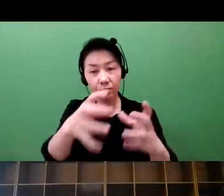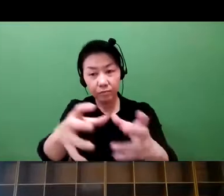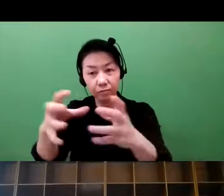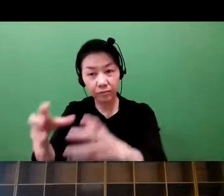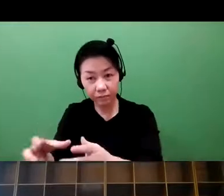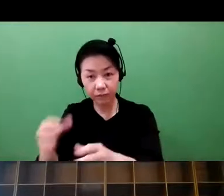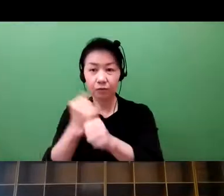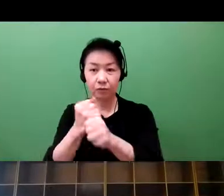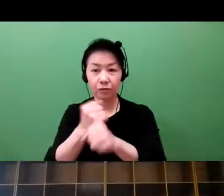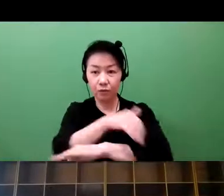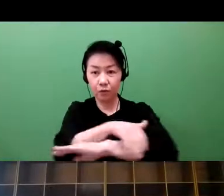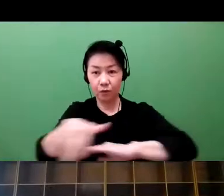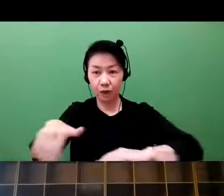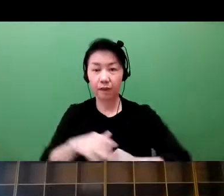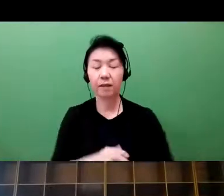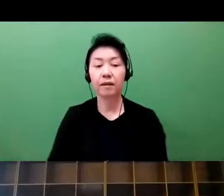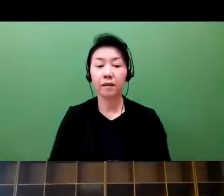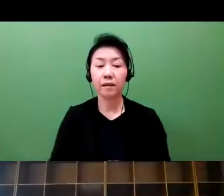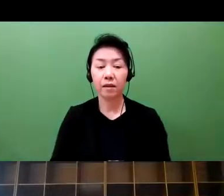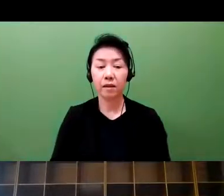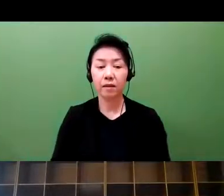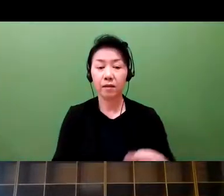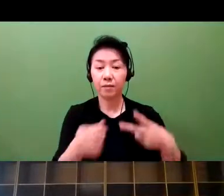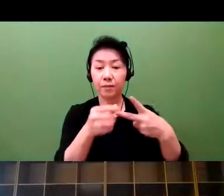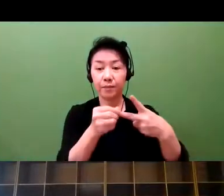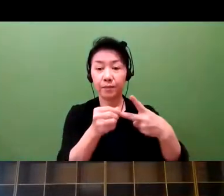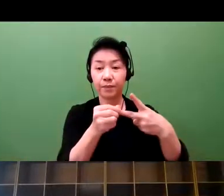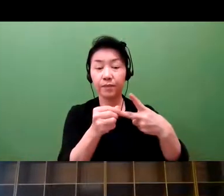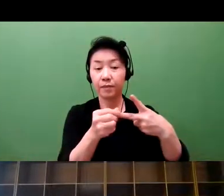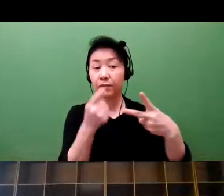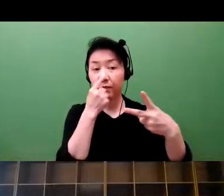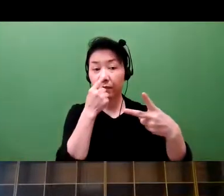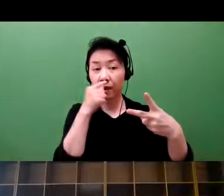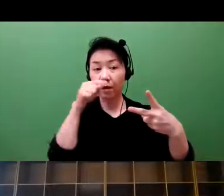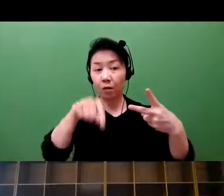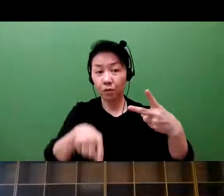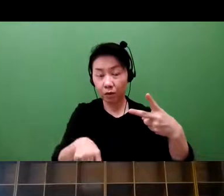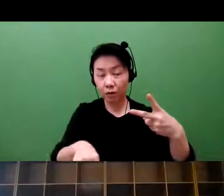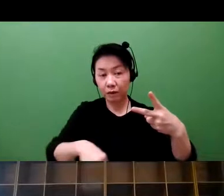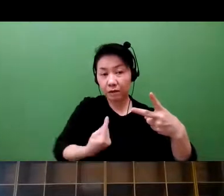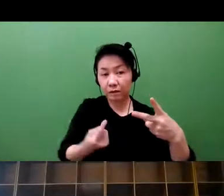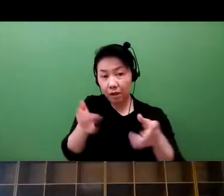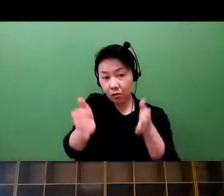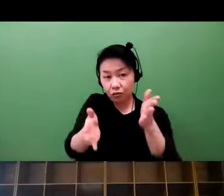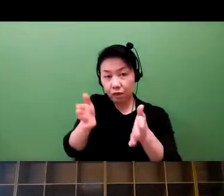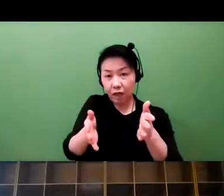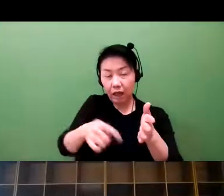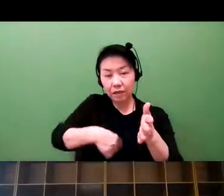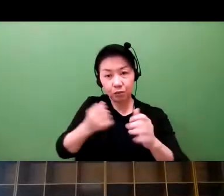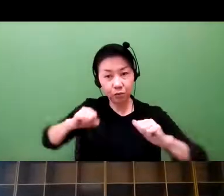as well as a pharmacist that we have also recently rolled out. And the second pillar is a self-care